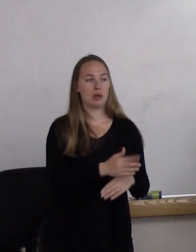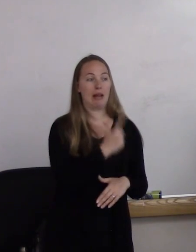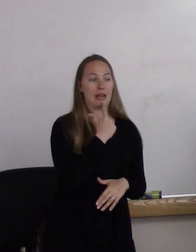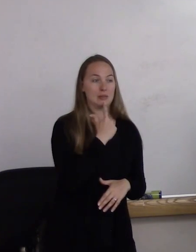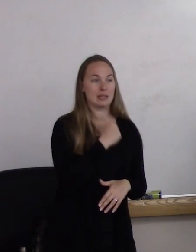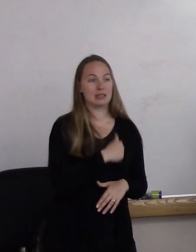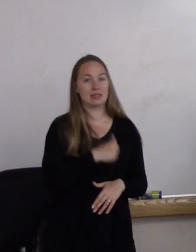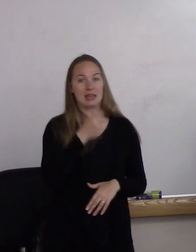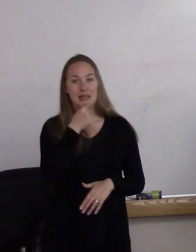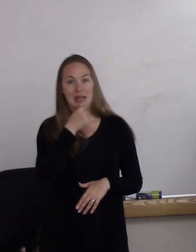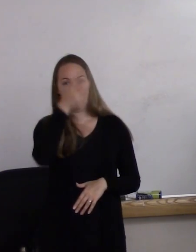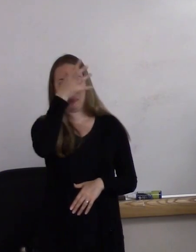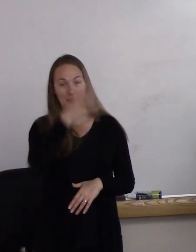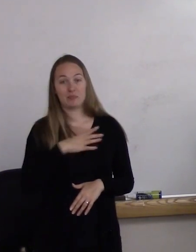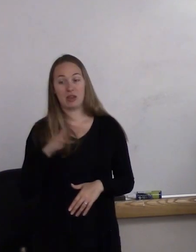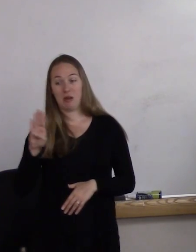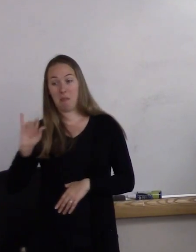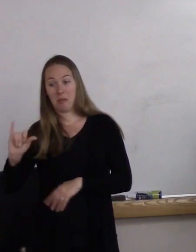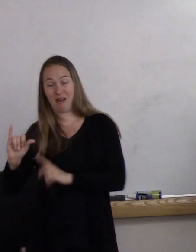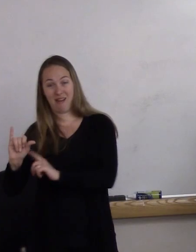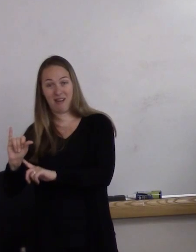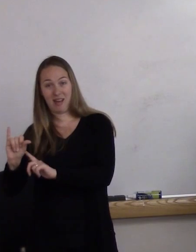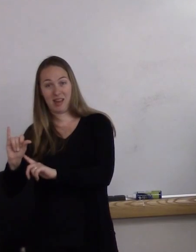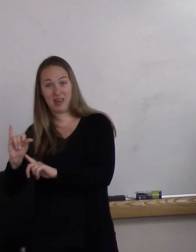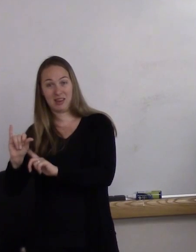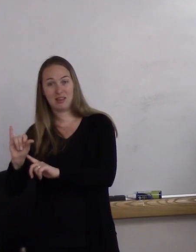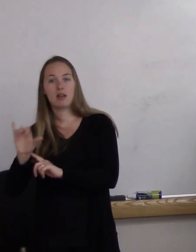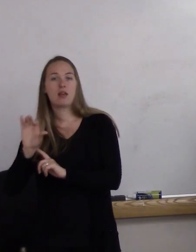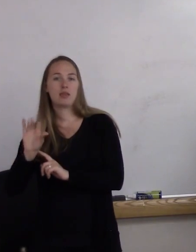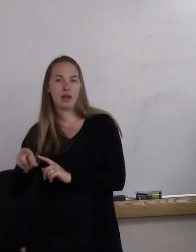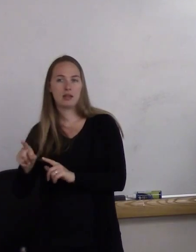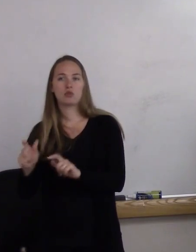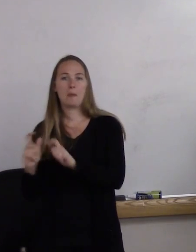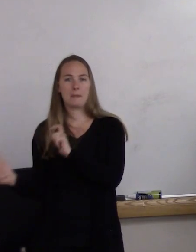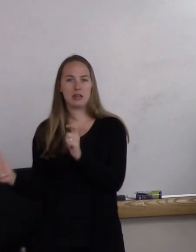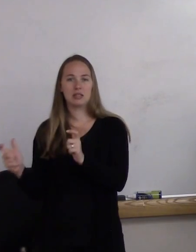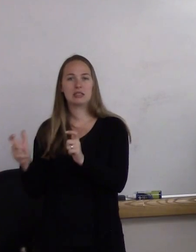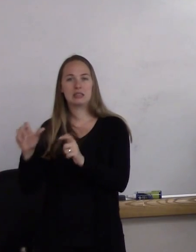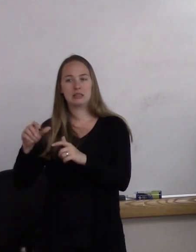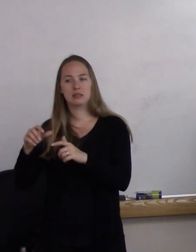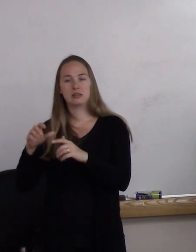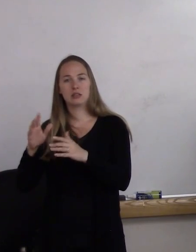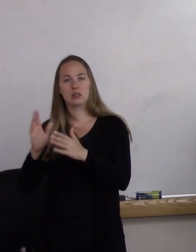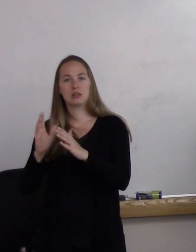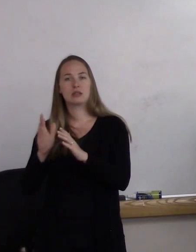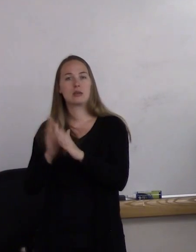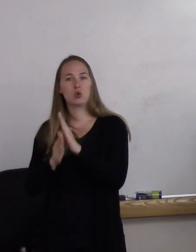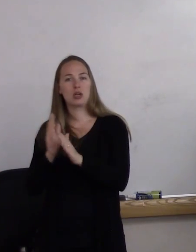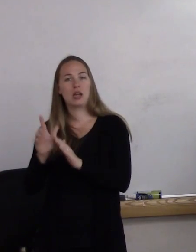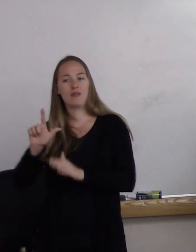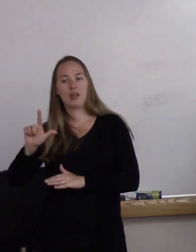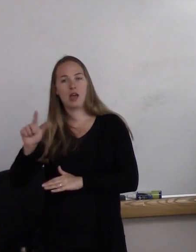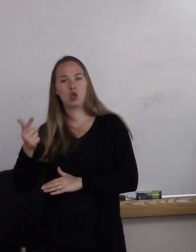So actually, bisexuals are the largest sub-community of the LGBT--LGBT community.